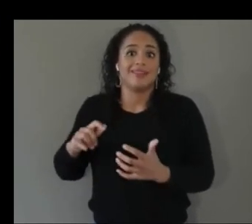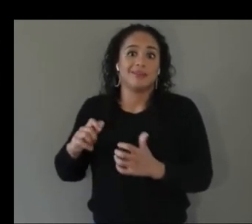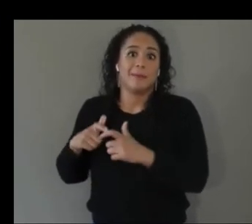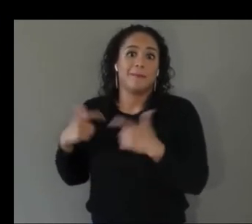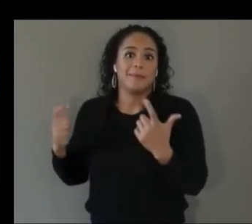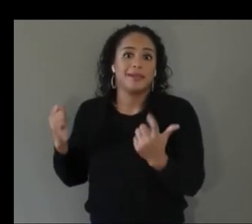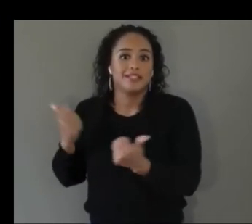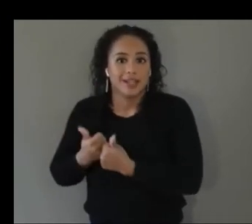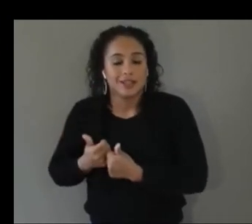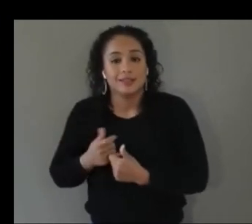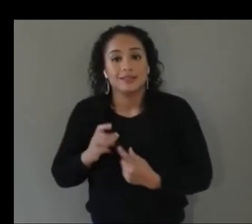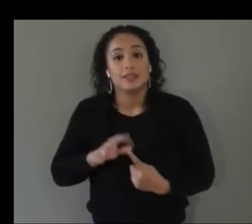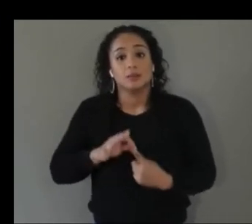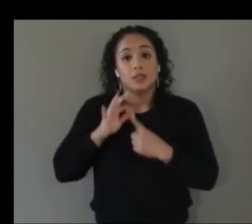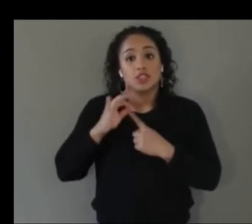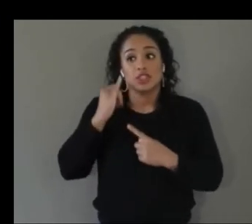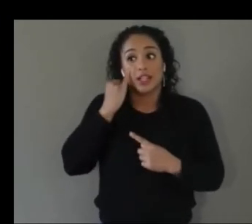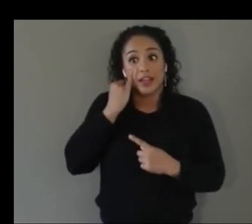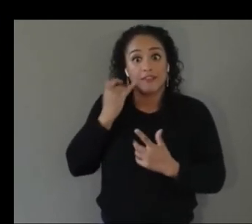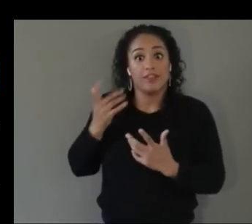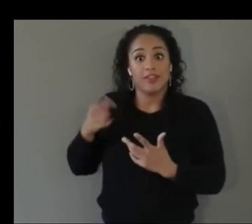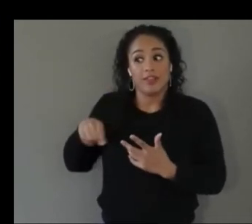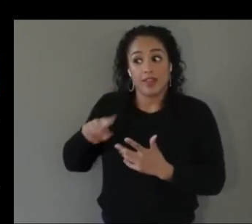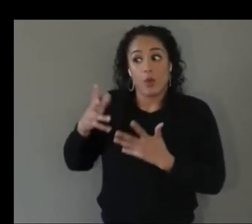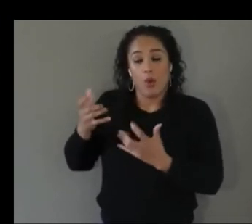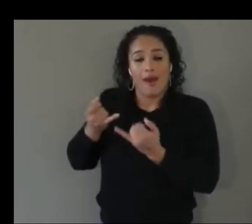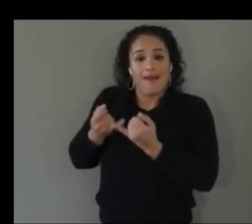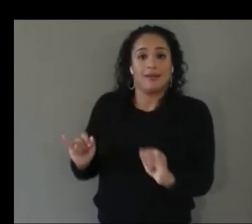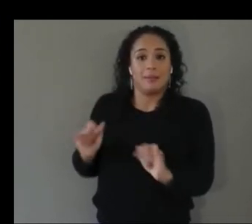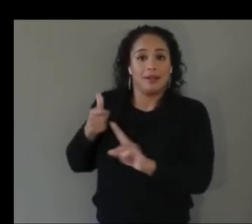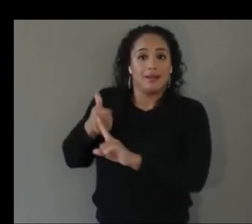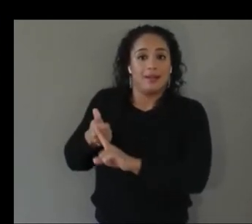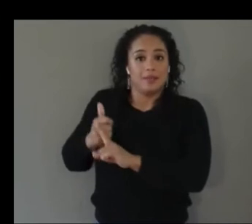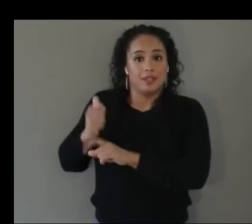about doing this independently so if you've ever set up like a vr system before one of the first